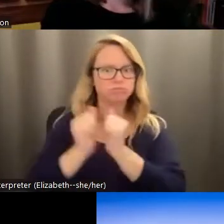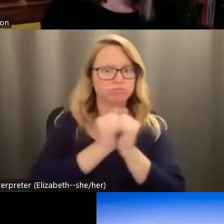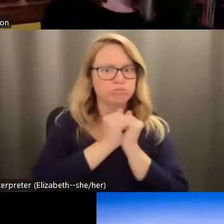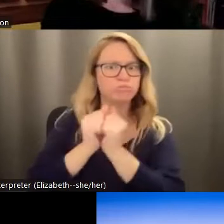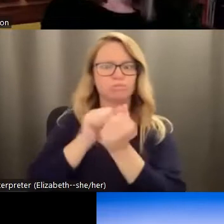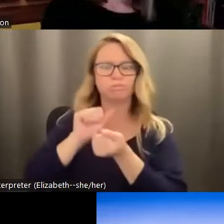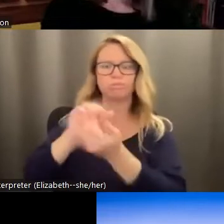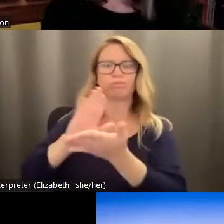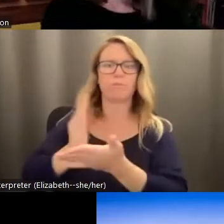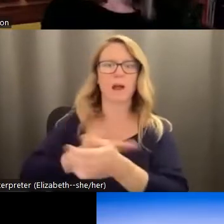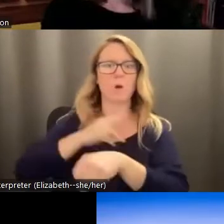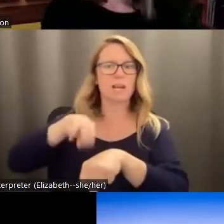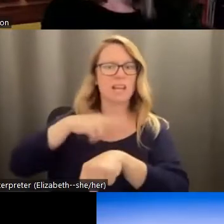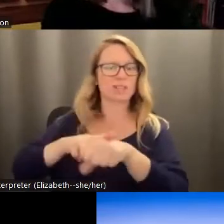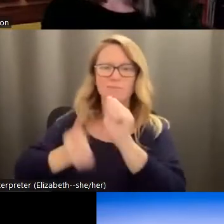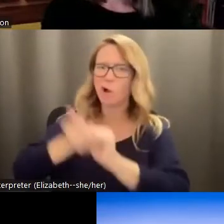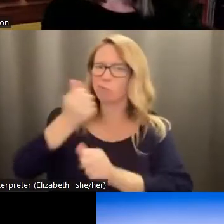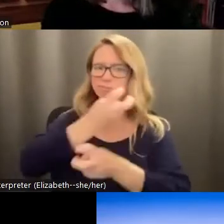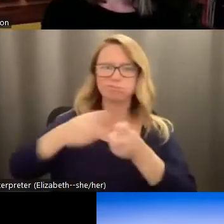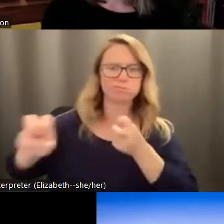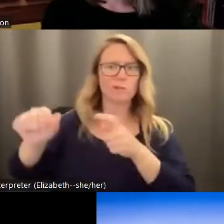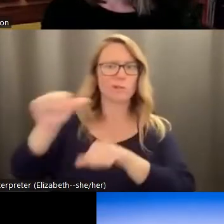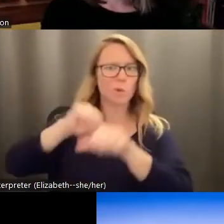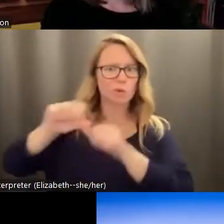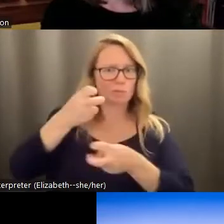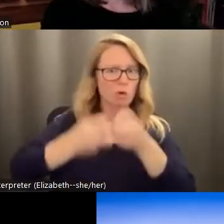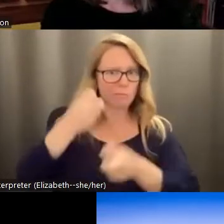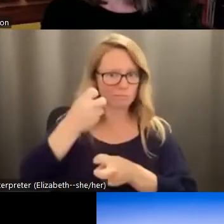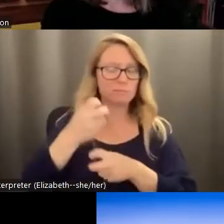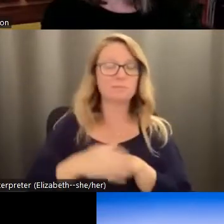nation's toughest social problems and included as one of